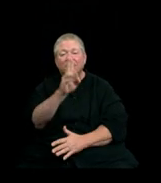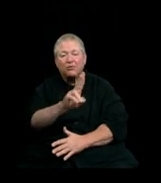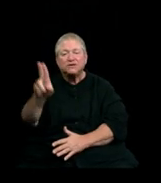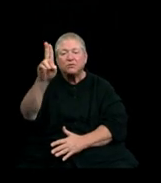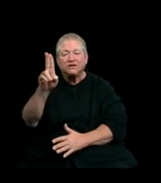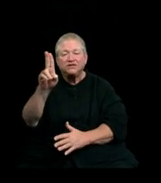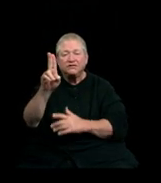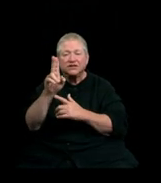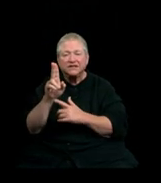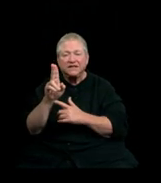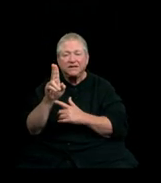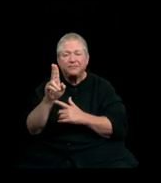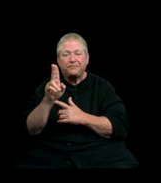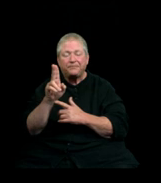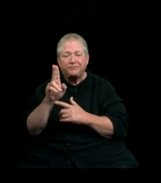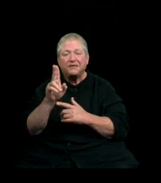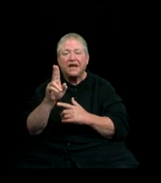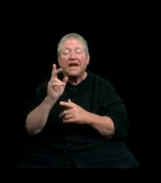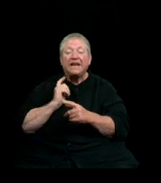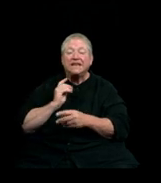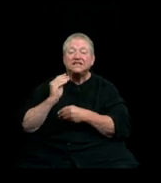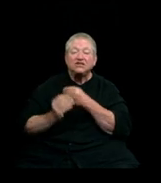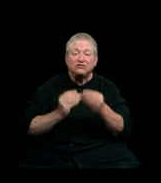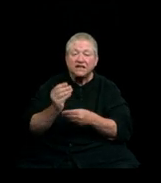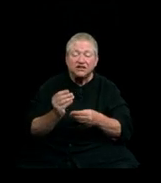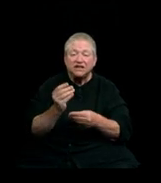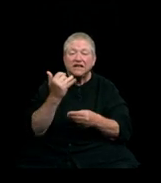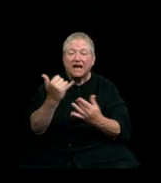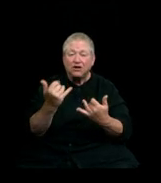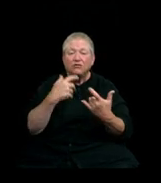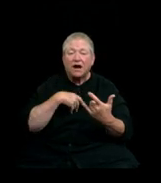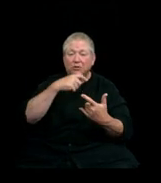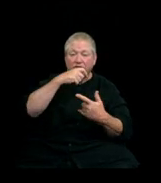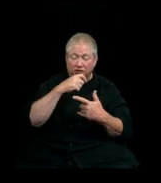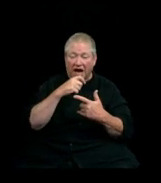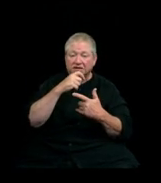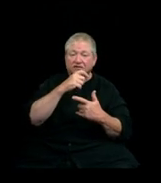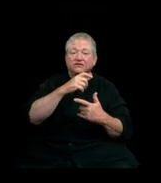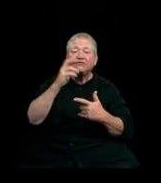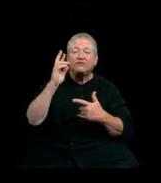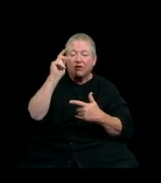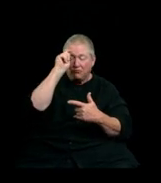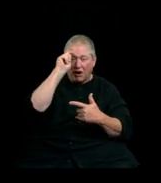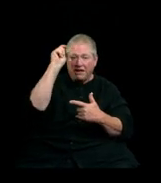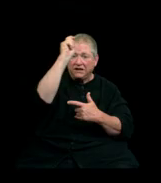It is a tradition that you now move your tassels from right to left. Congratulations!